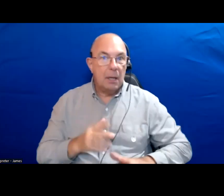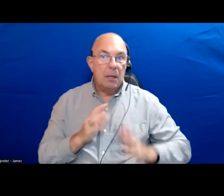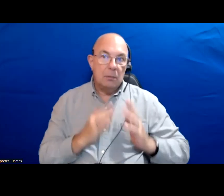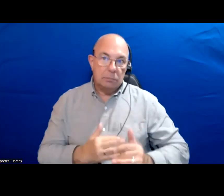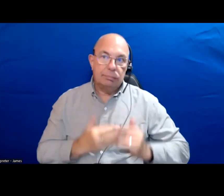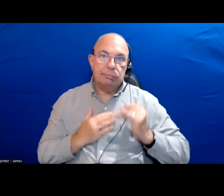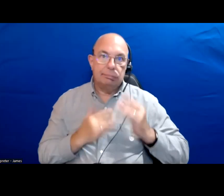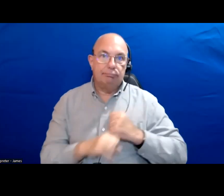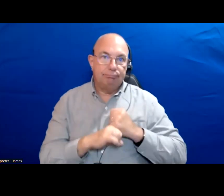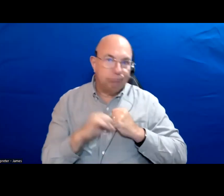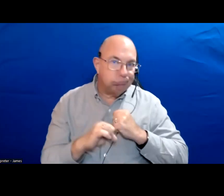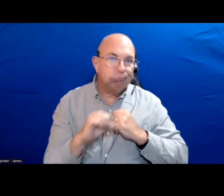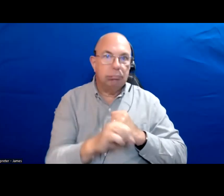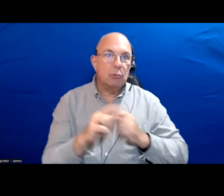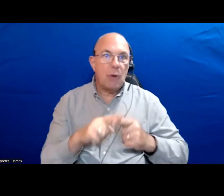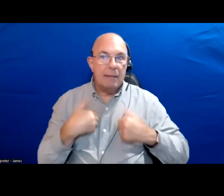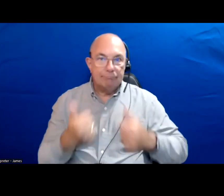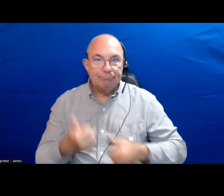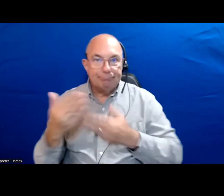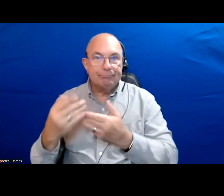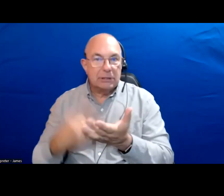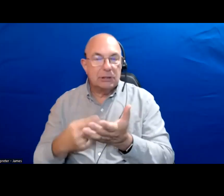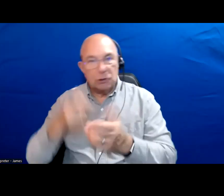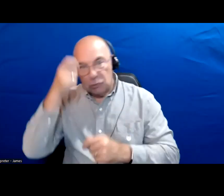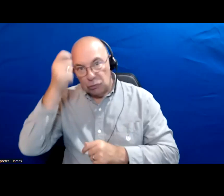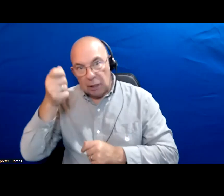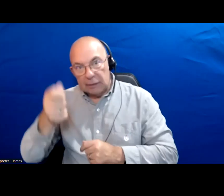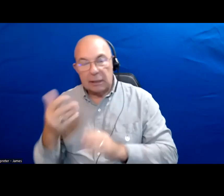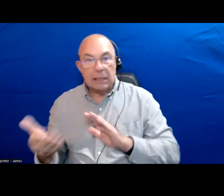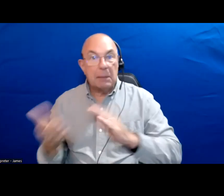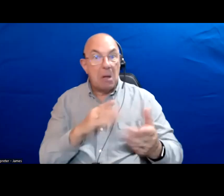longer to have their cases heard in front of the judge compared to landlords.